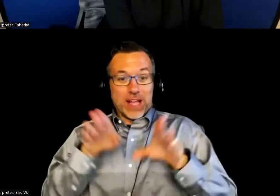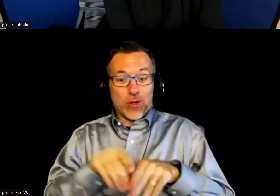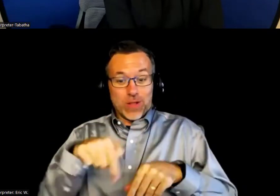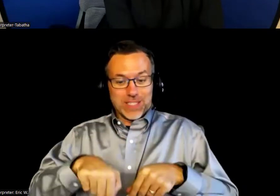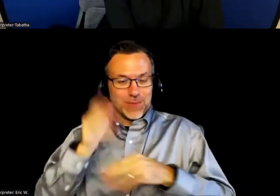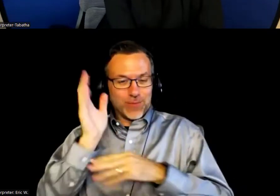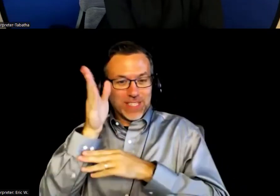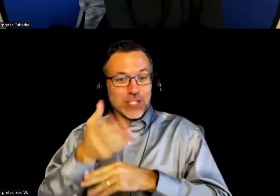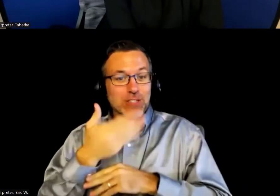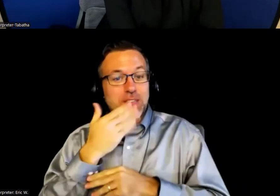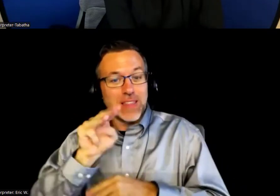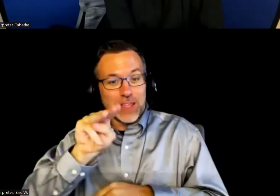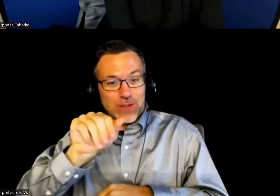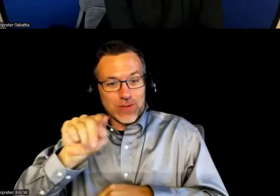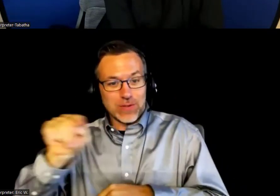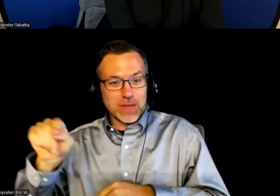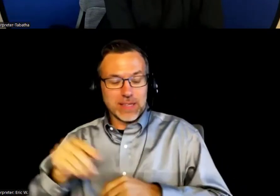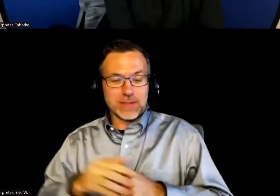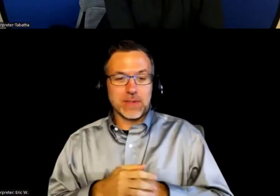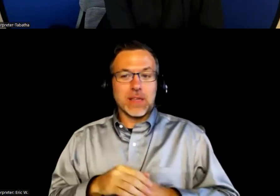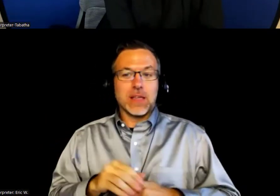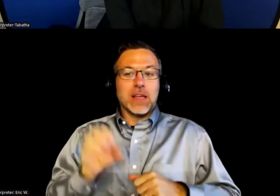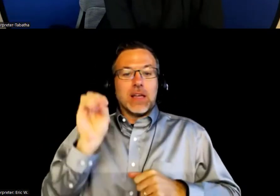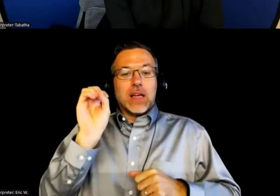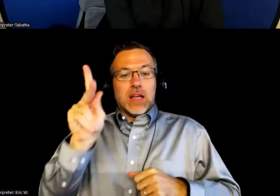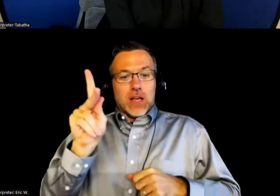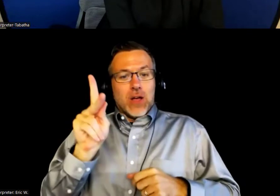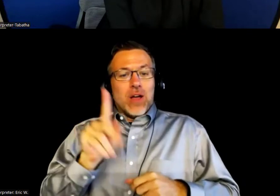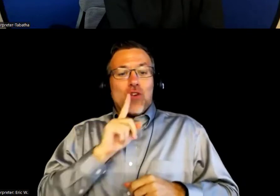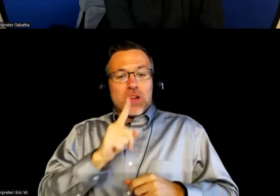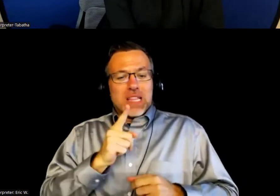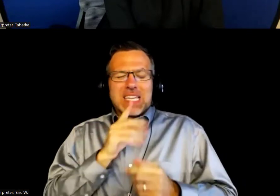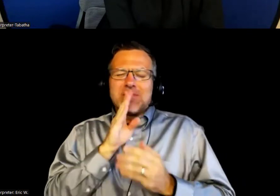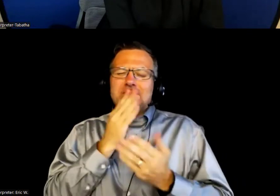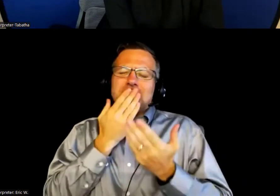So thank you, Matt. All right. So a sincere thank you to our presenters,